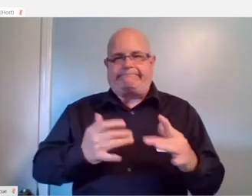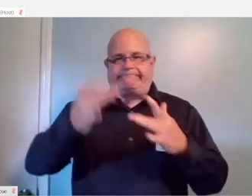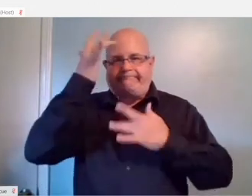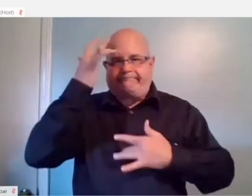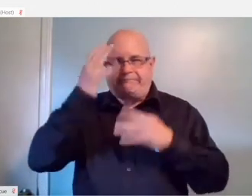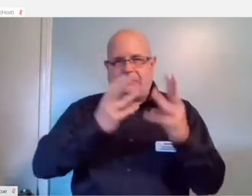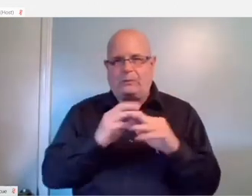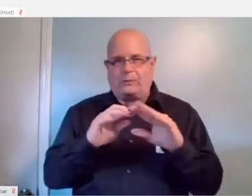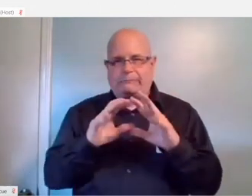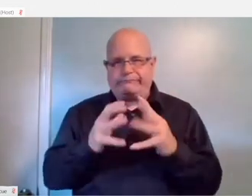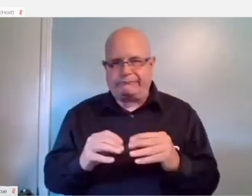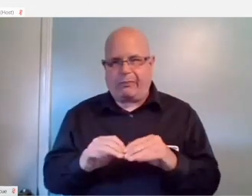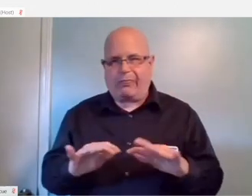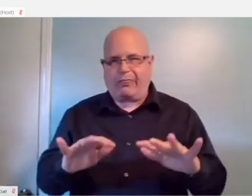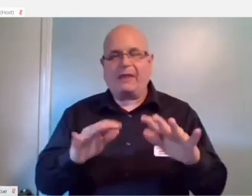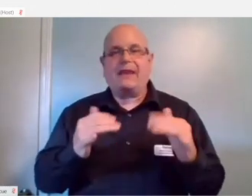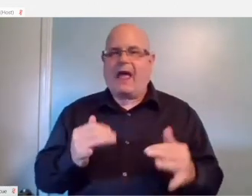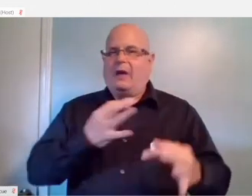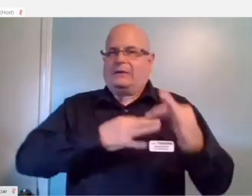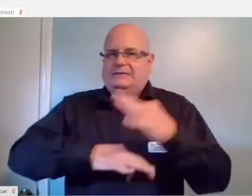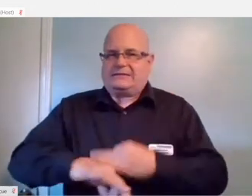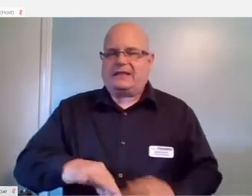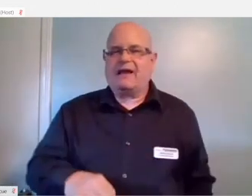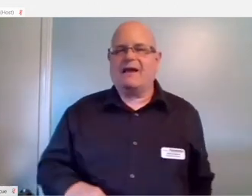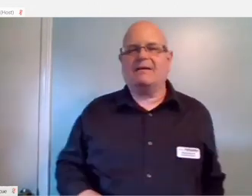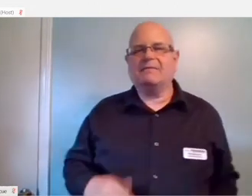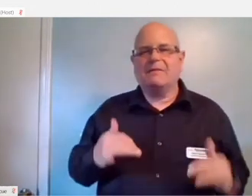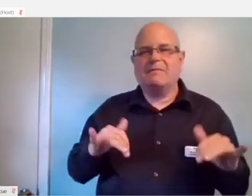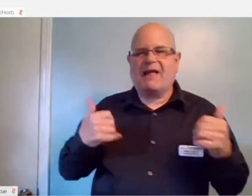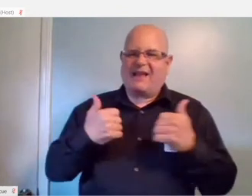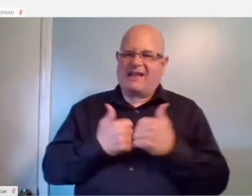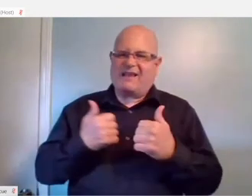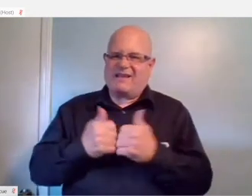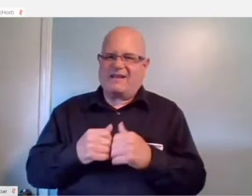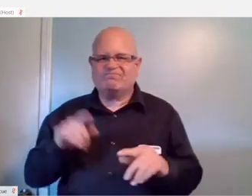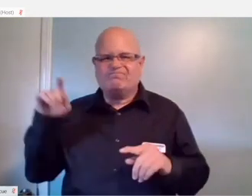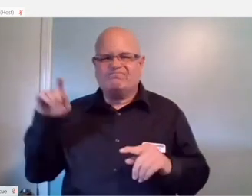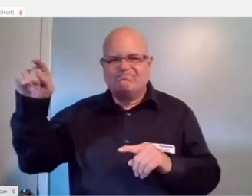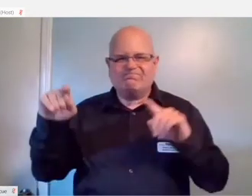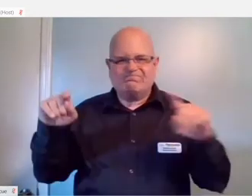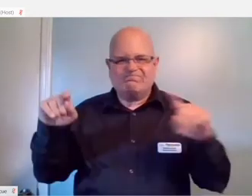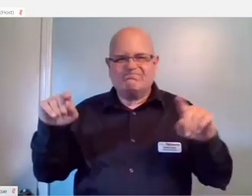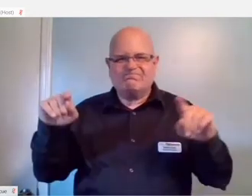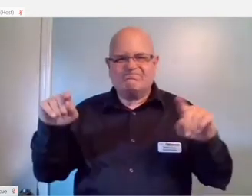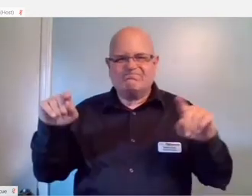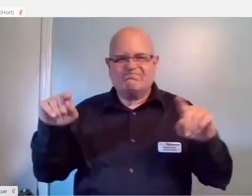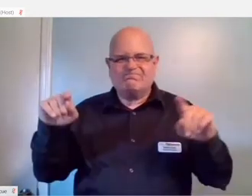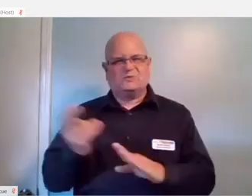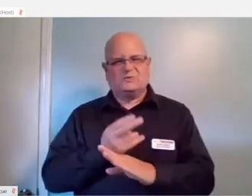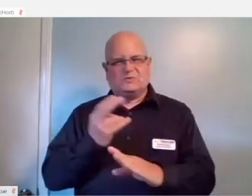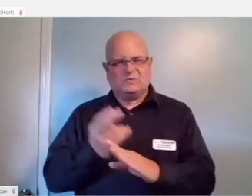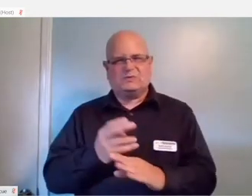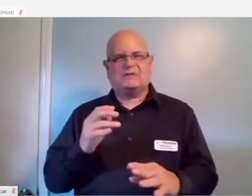made the transition to hosting virtual tabletop gaming meetings using discord, which is a